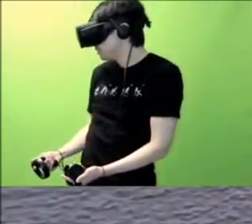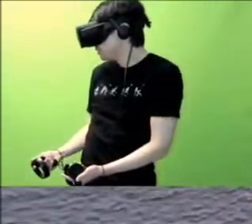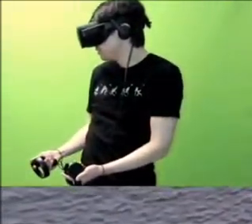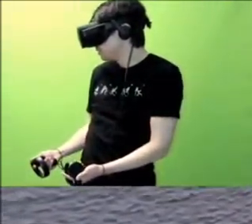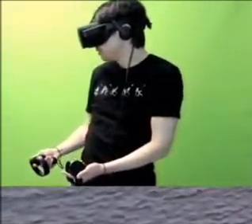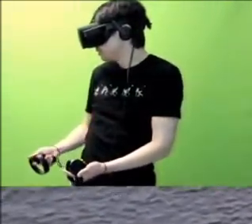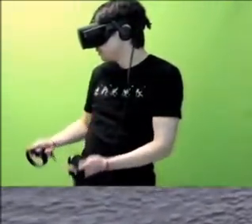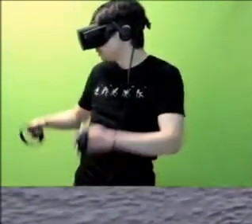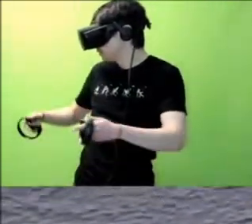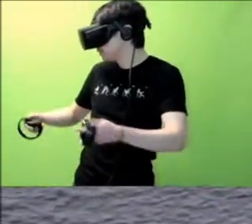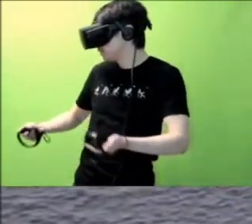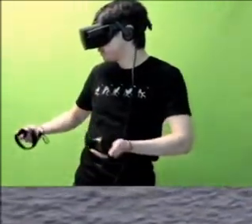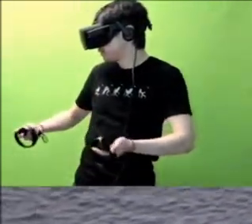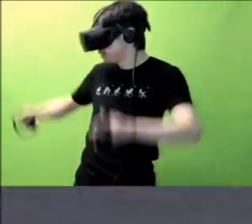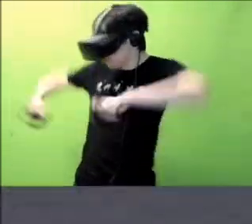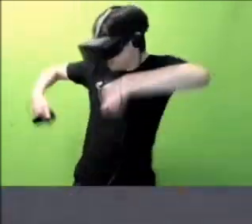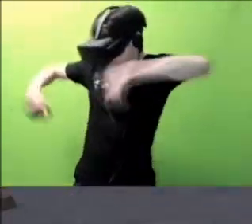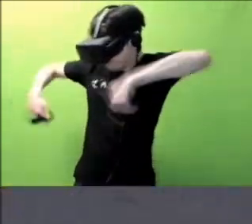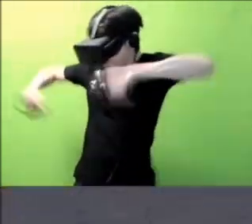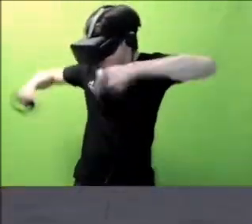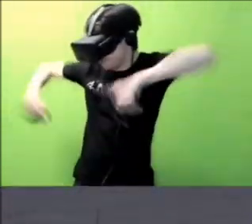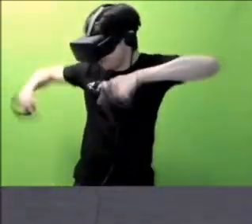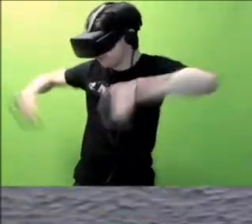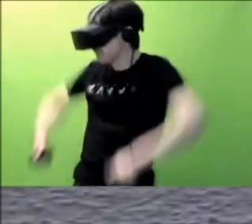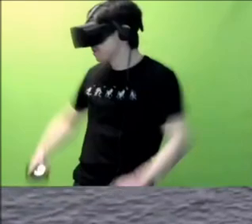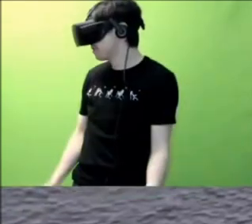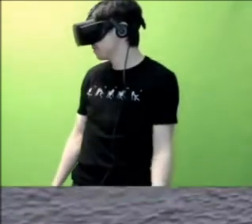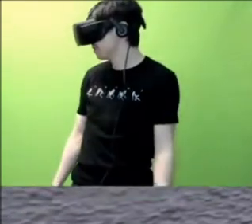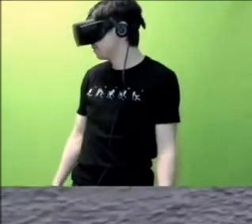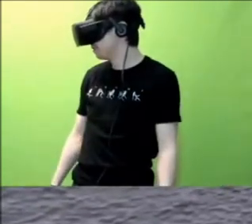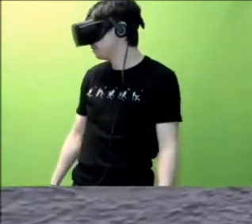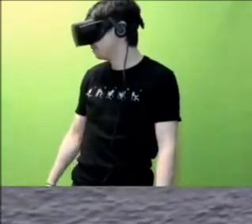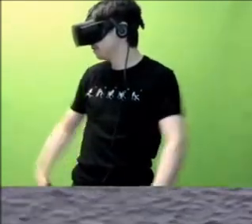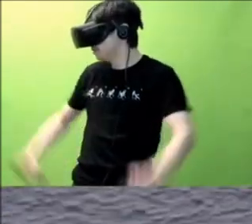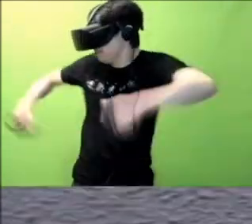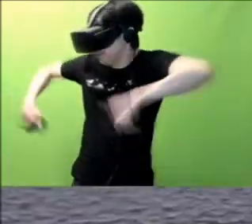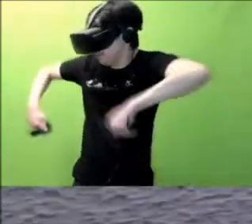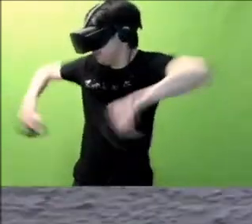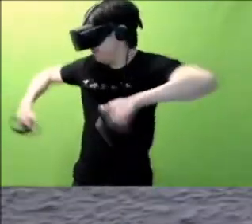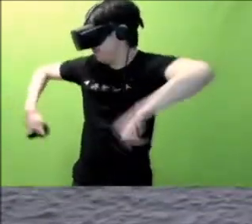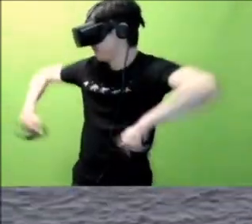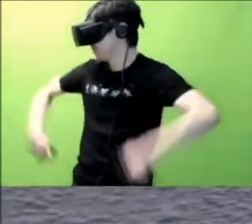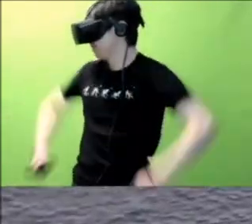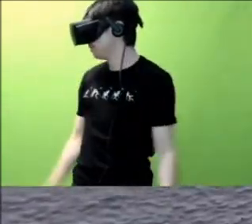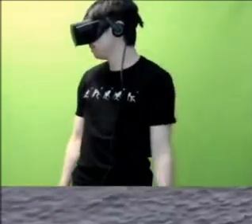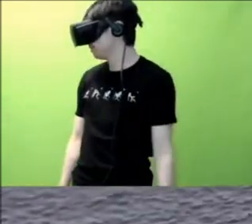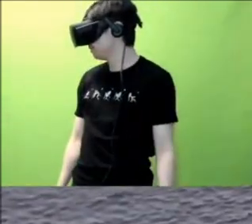Not yet!